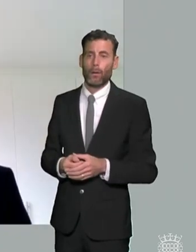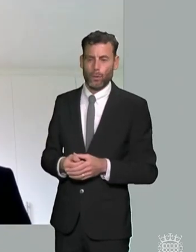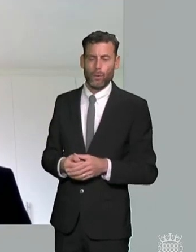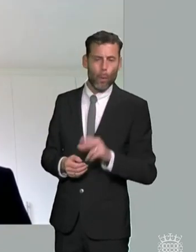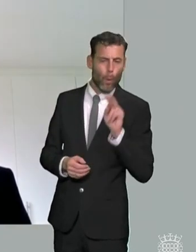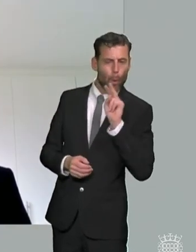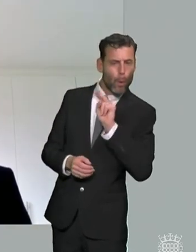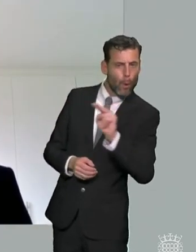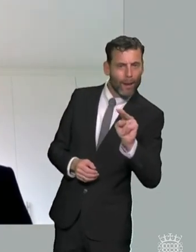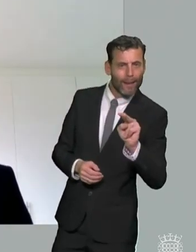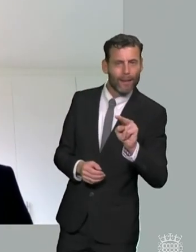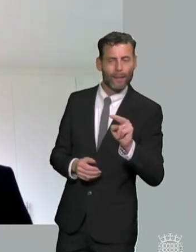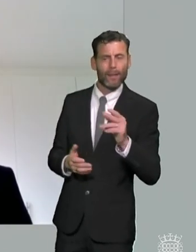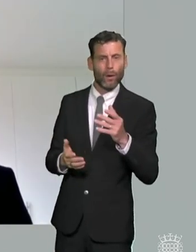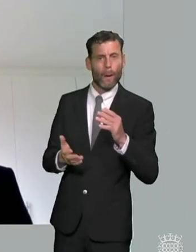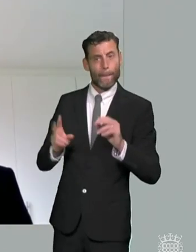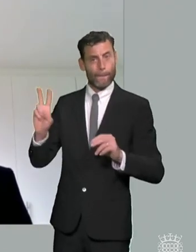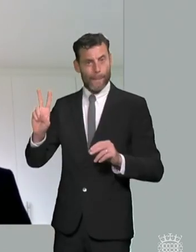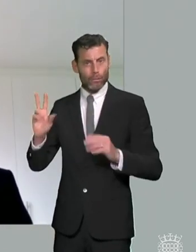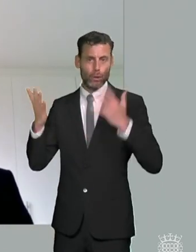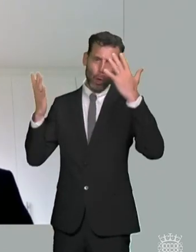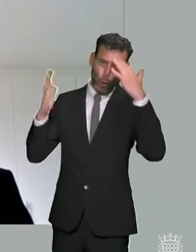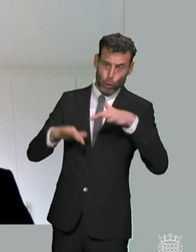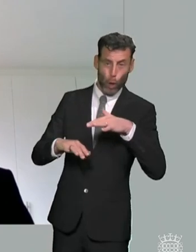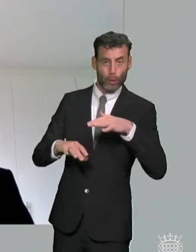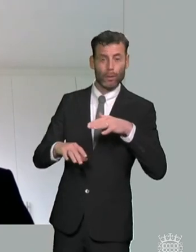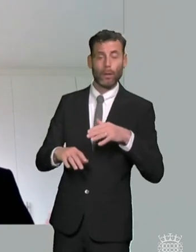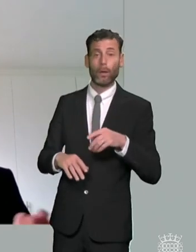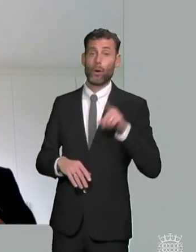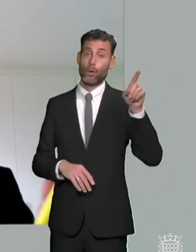look at parental concerns in schools but generally the northern ireland ombudsman already does that